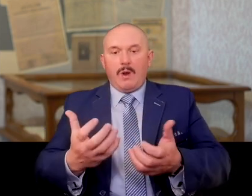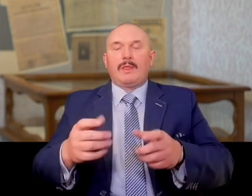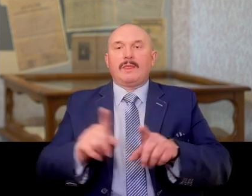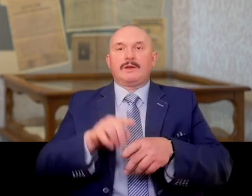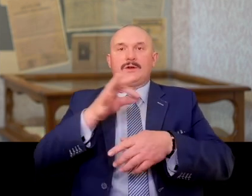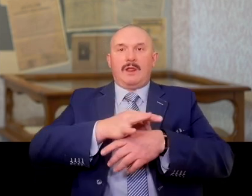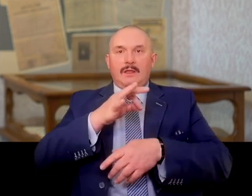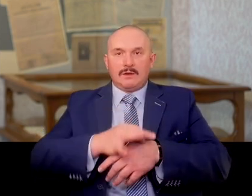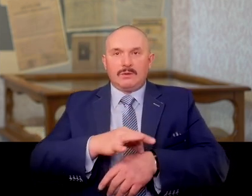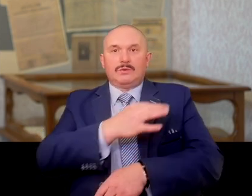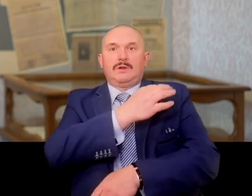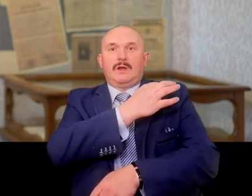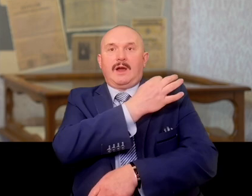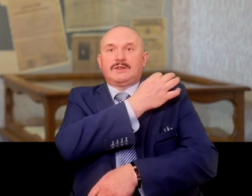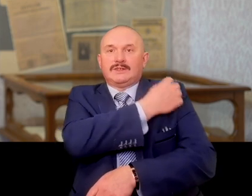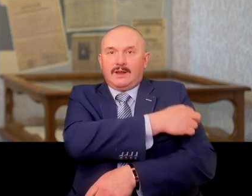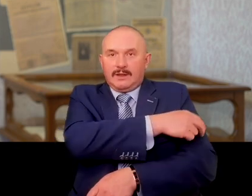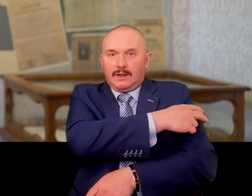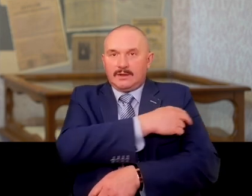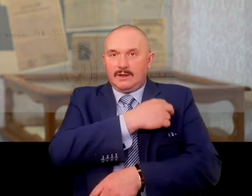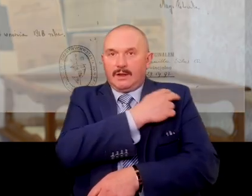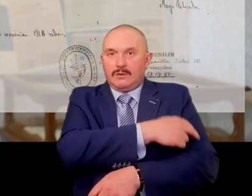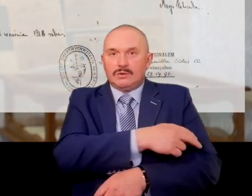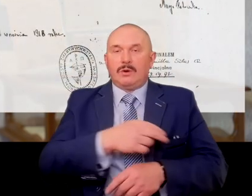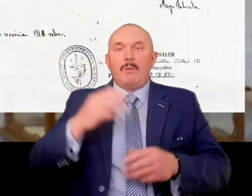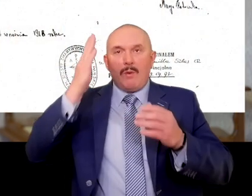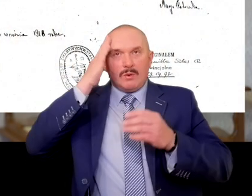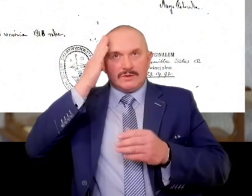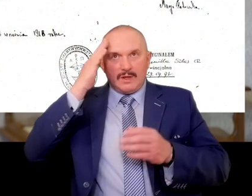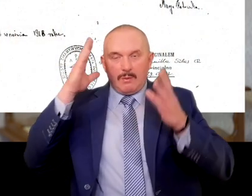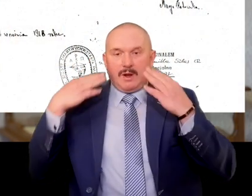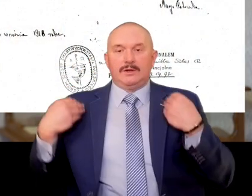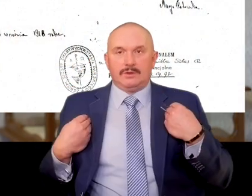She met through her friend, the congregation of Zmartwychwstanki sisters in Wejherowo.